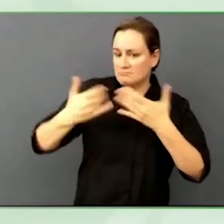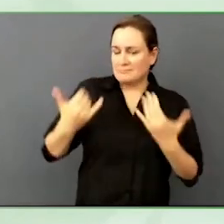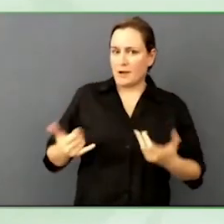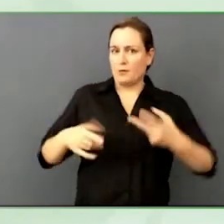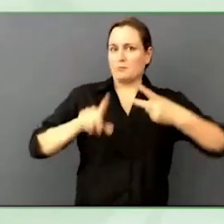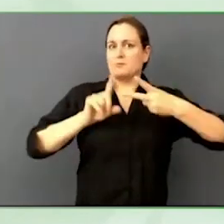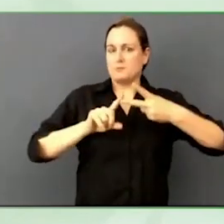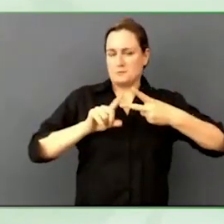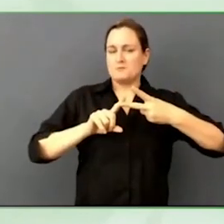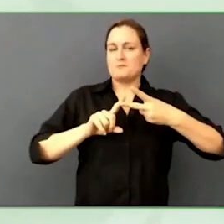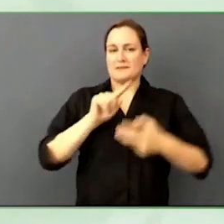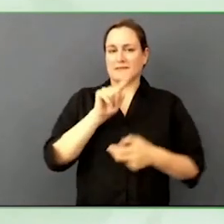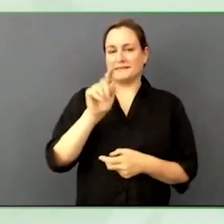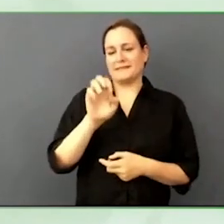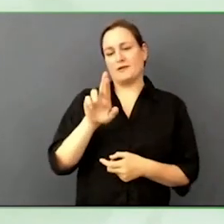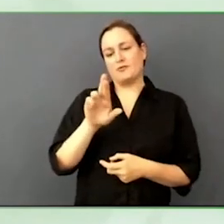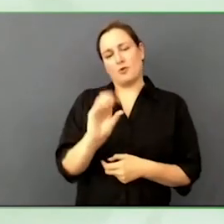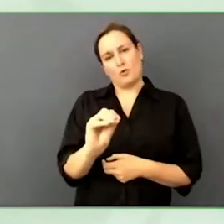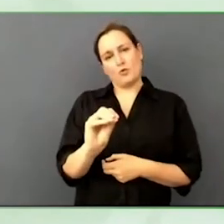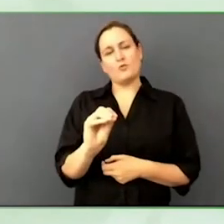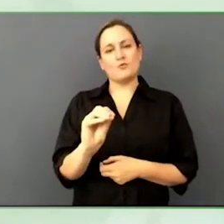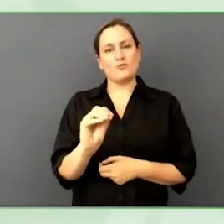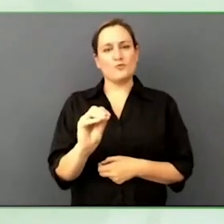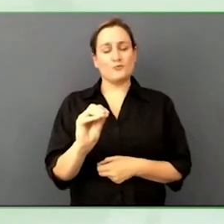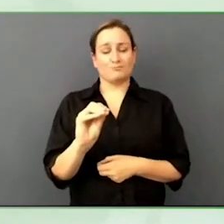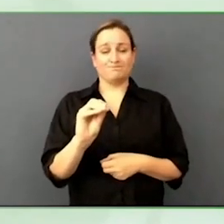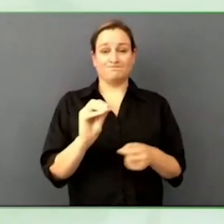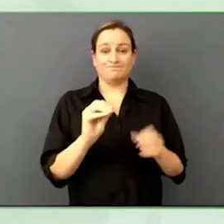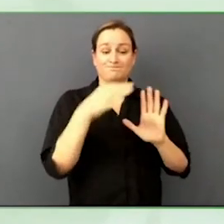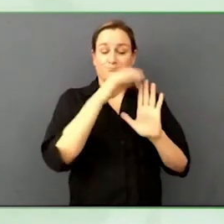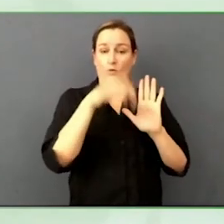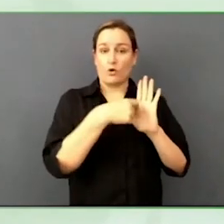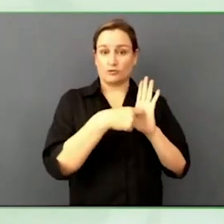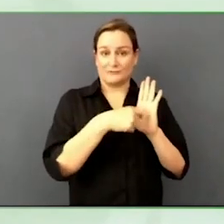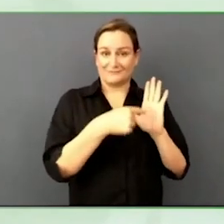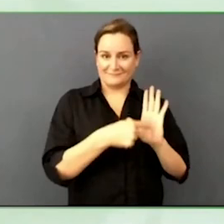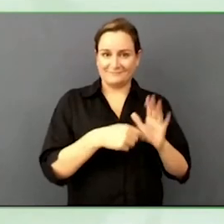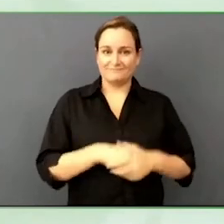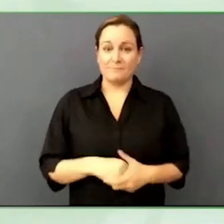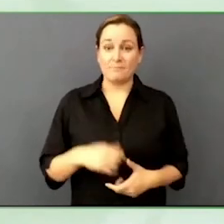I am a survivor of a traumatic brain injury, 1996, I had a stroke